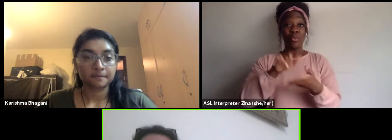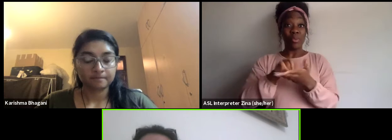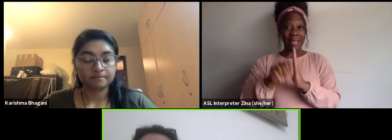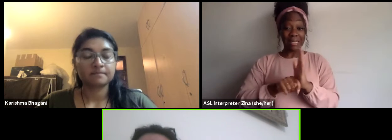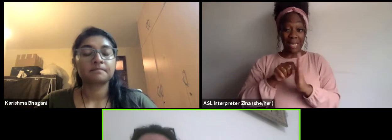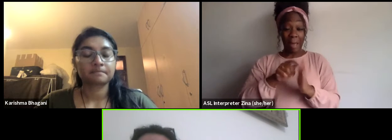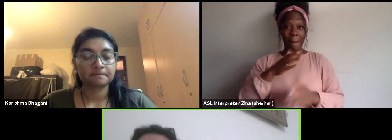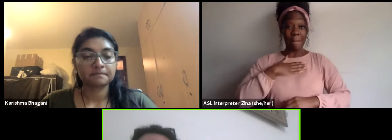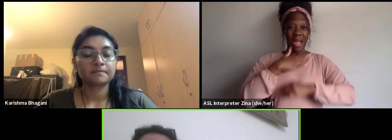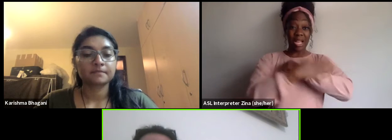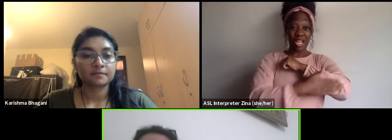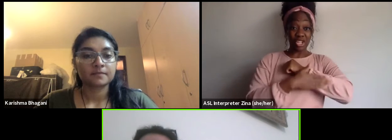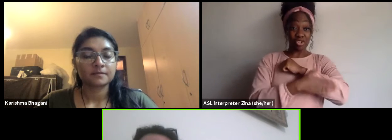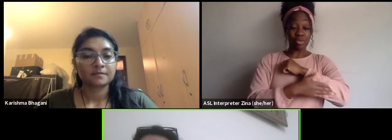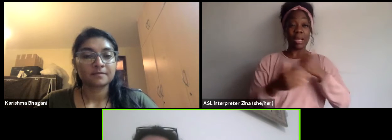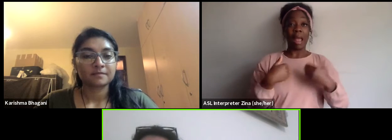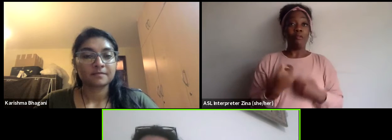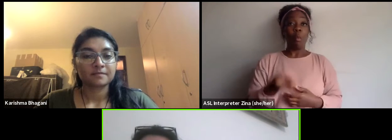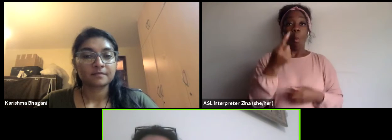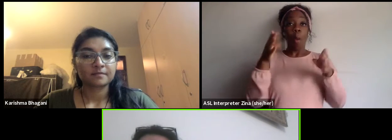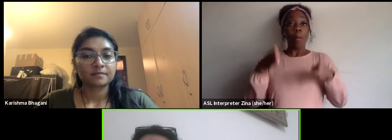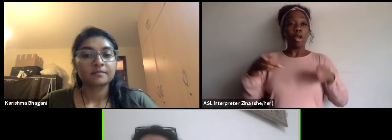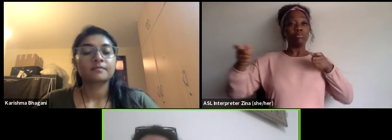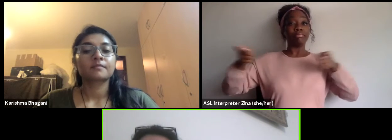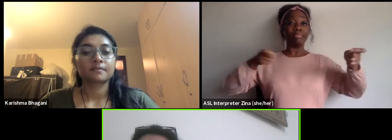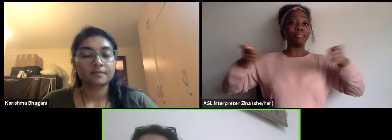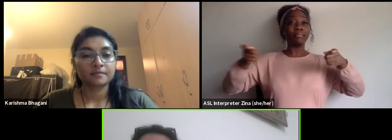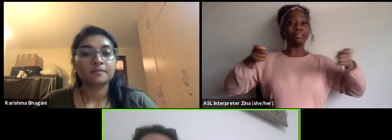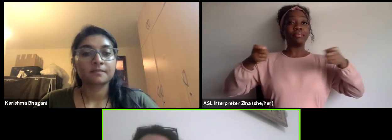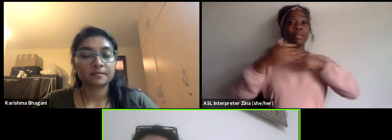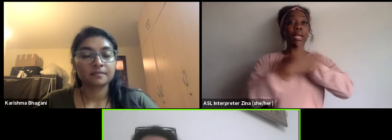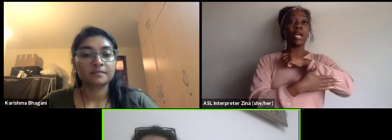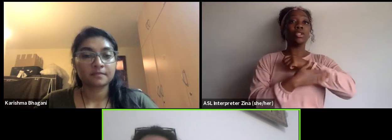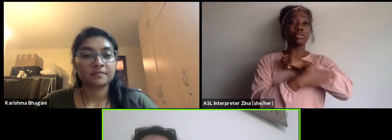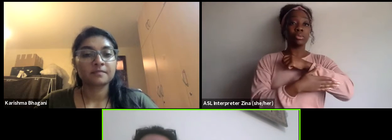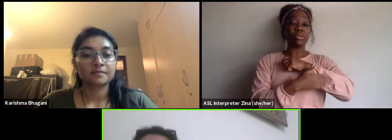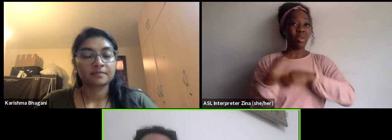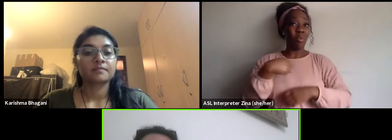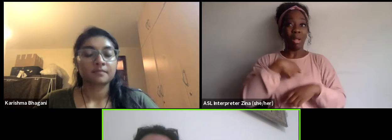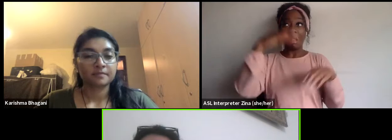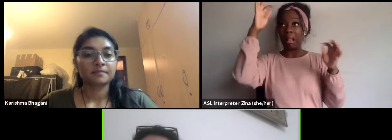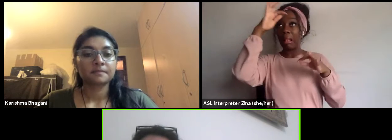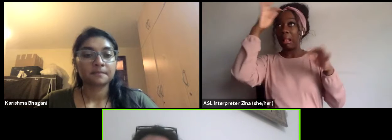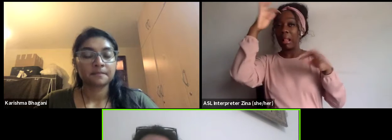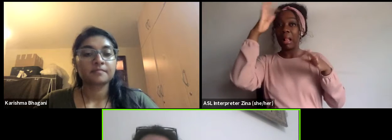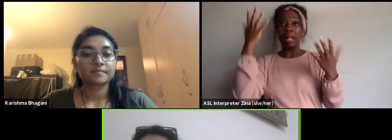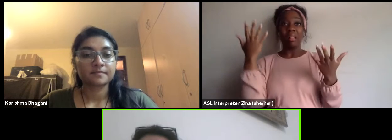we don't even we have no idea of what exist out there, we have no connection to the outward